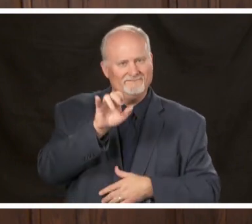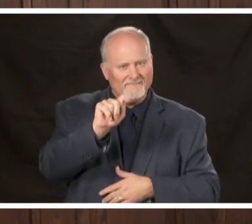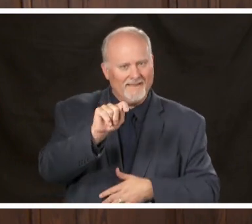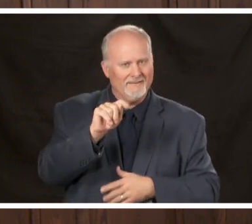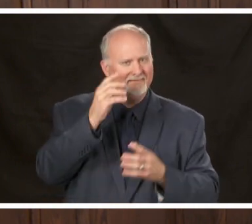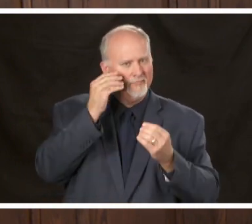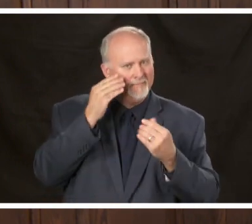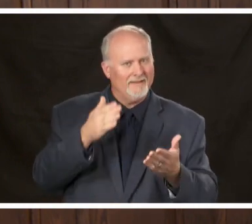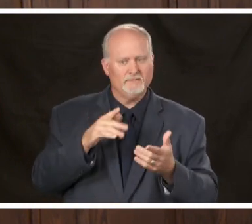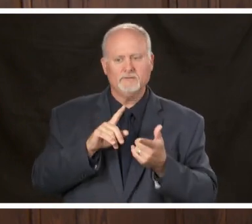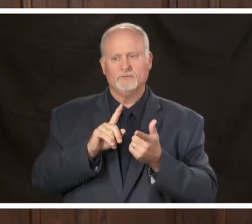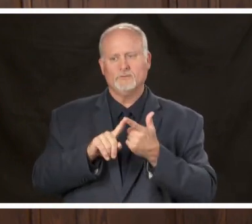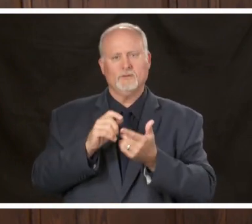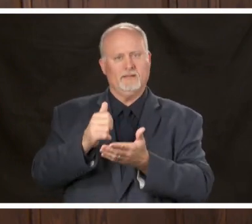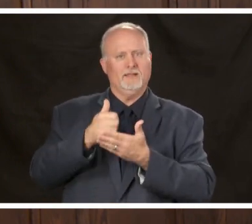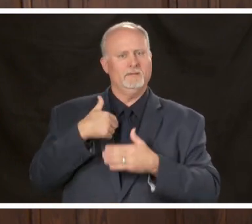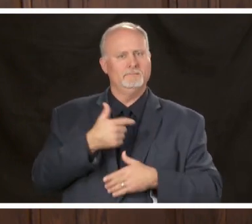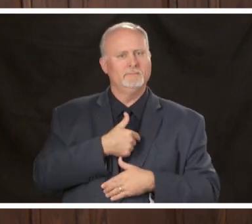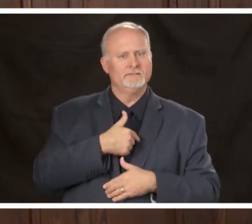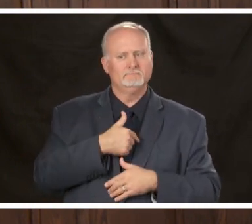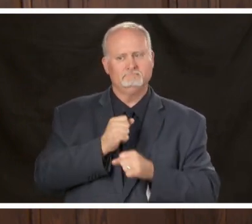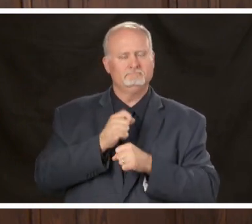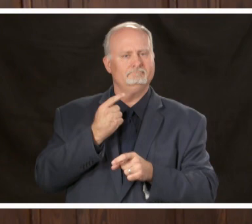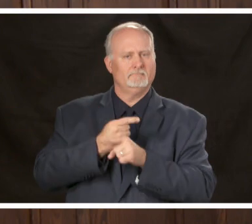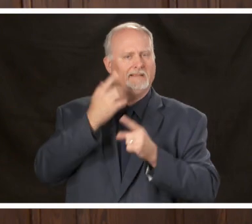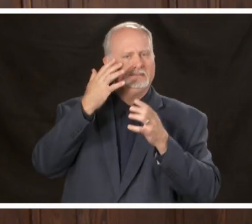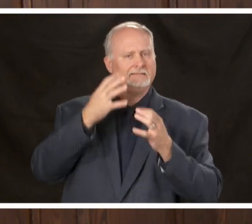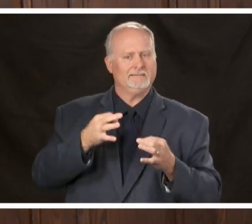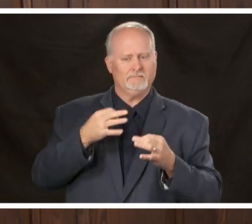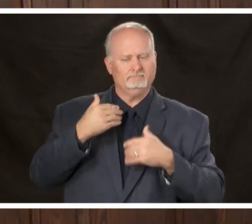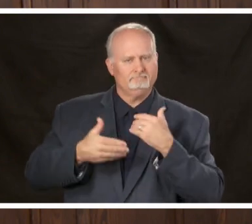decisions we make are data-driven so we can continue to communicate with the